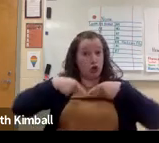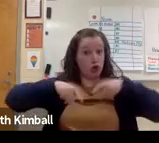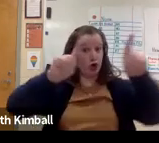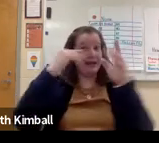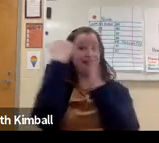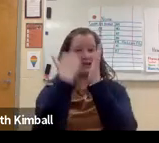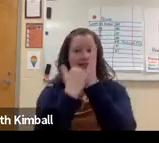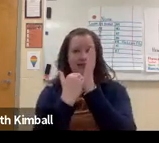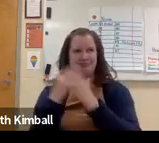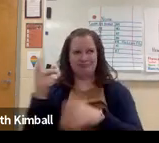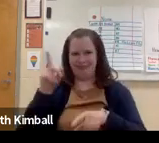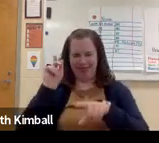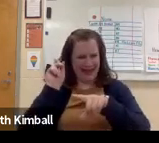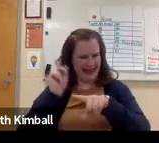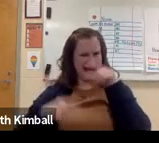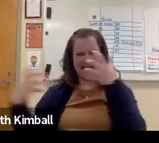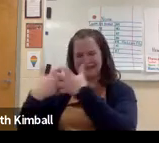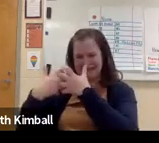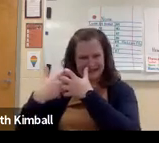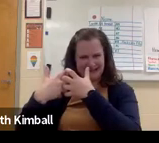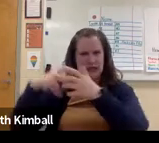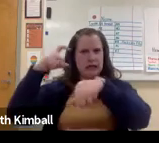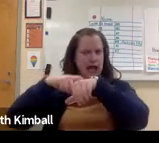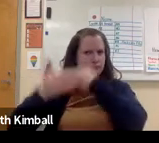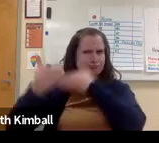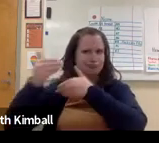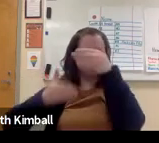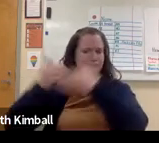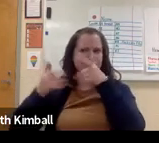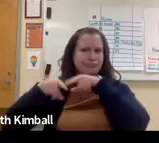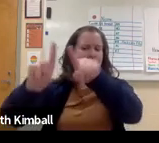If an interpreter just gets the information right then in the lesson, it's going to be very